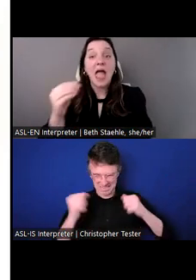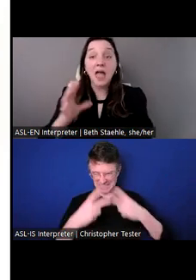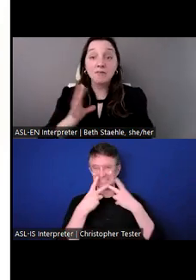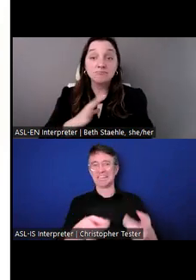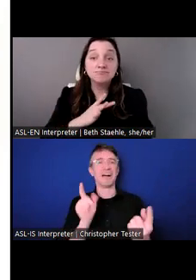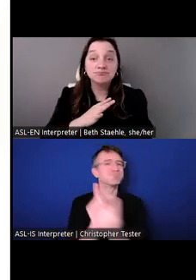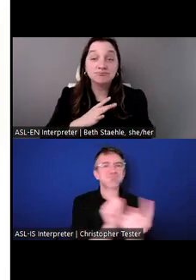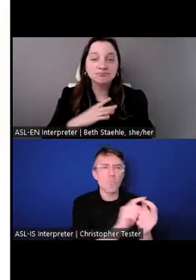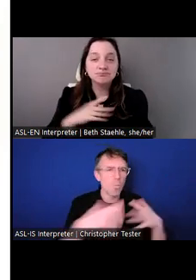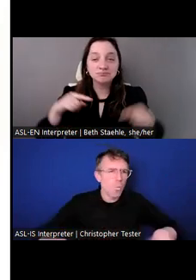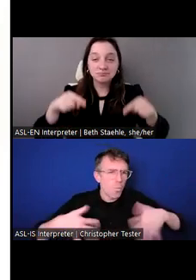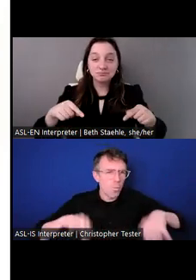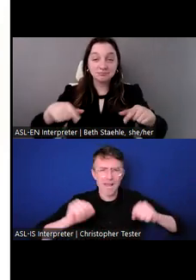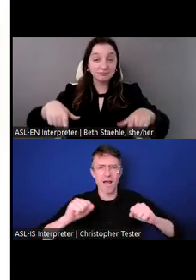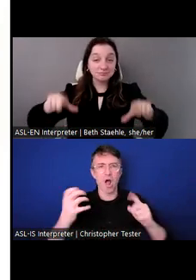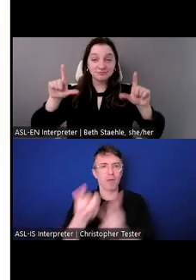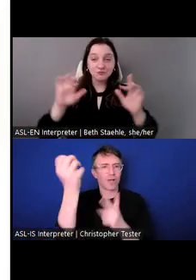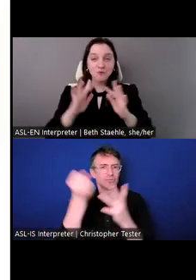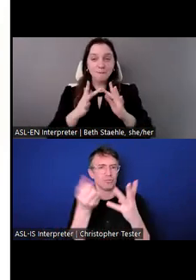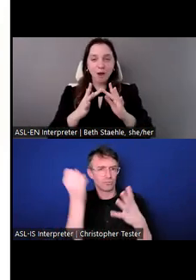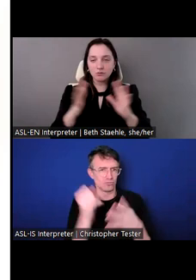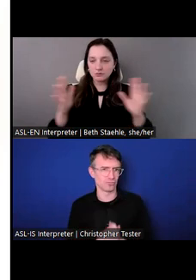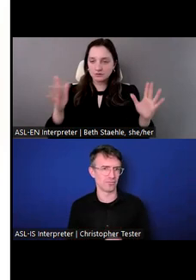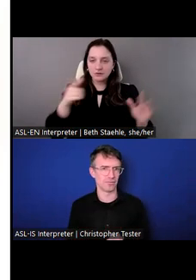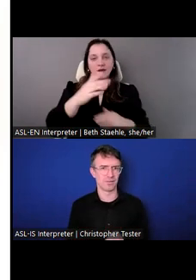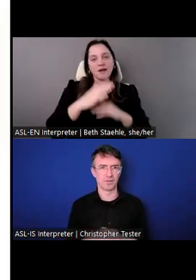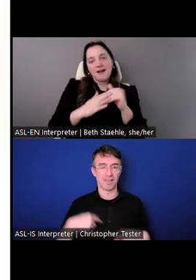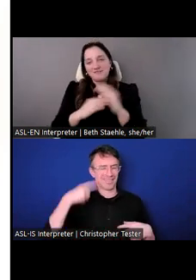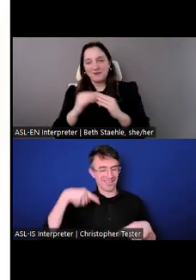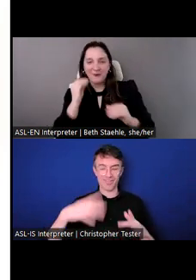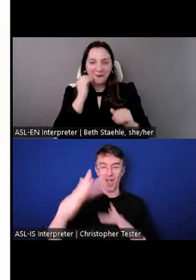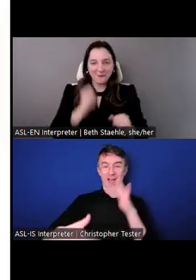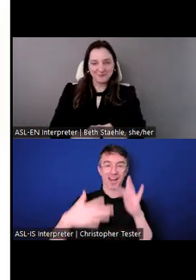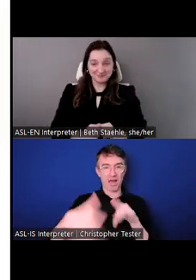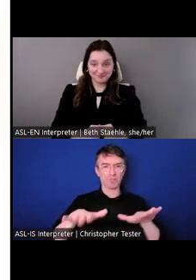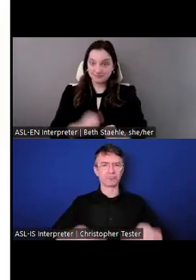All of our U.S. staff work remotely. International staff it differs.